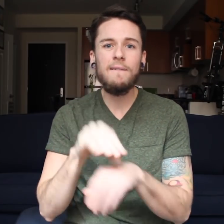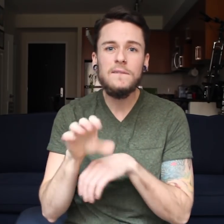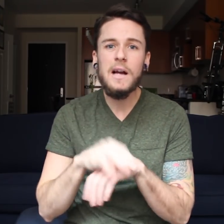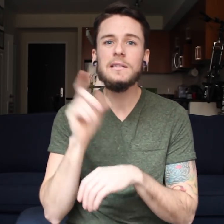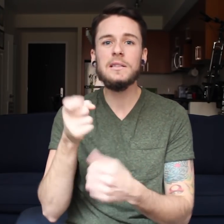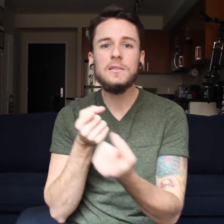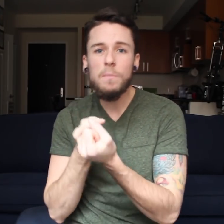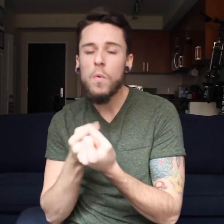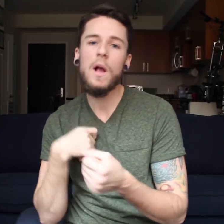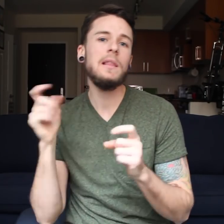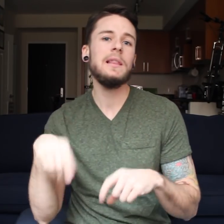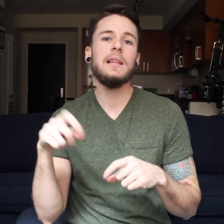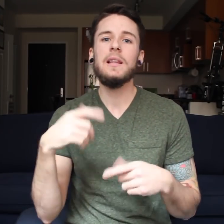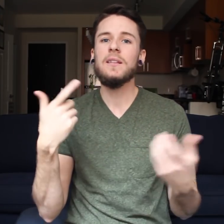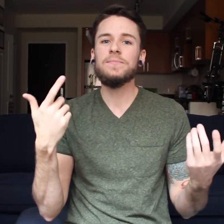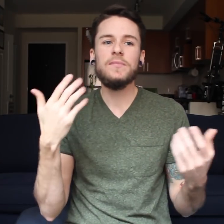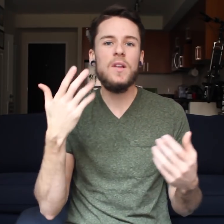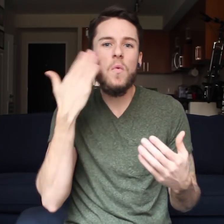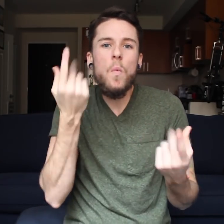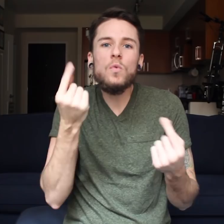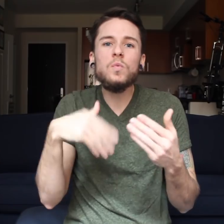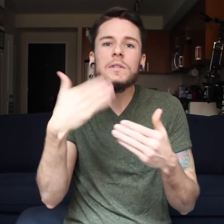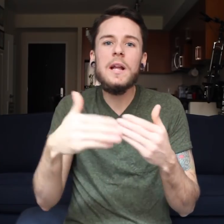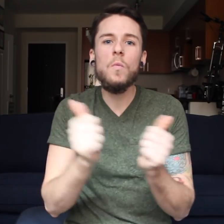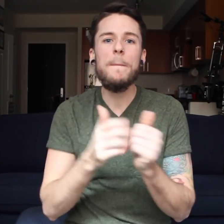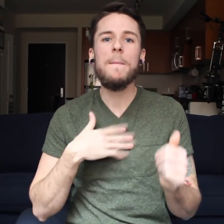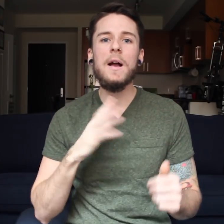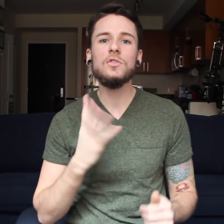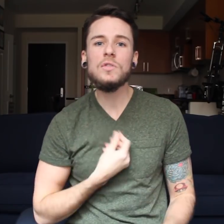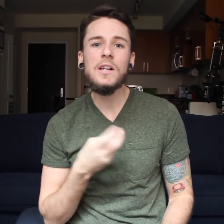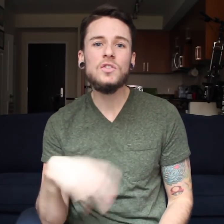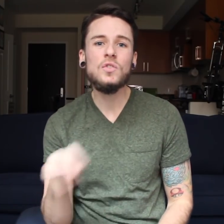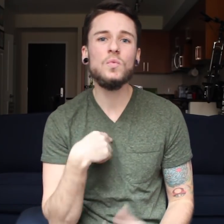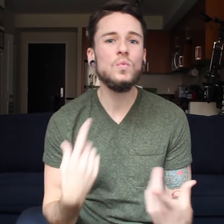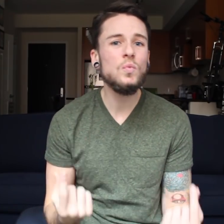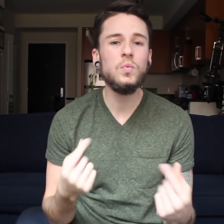asking for support and advice on what to do next in their trans journey.